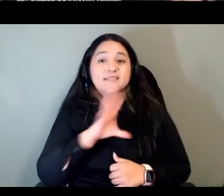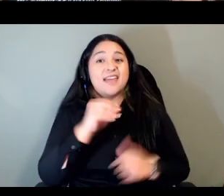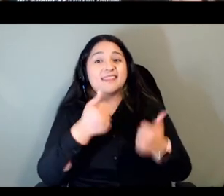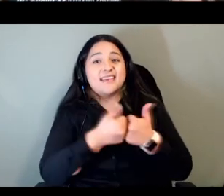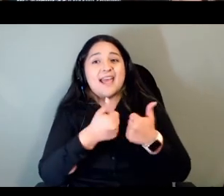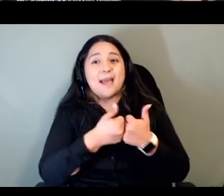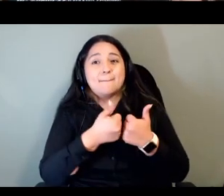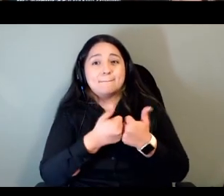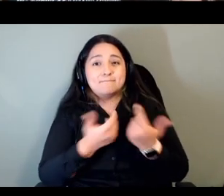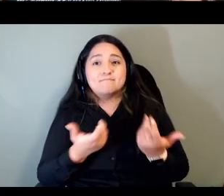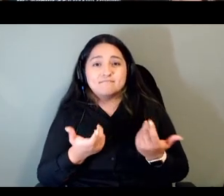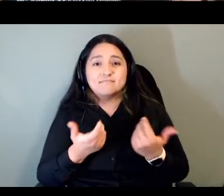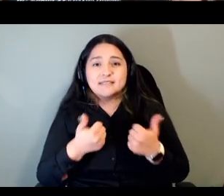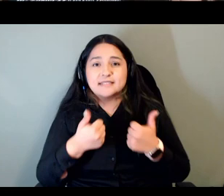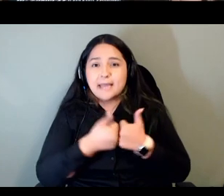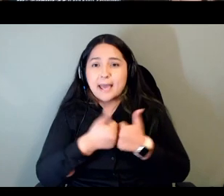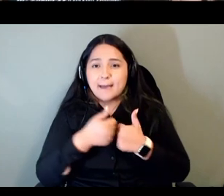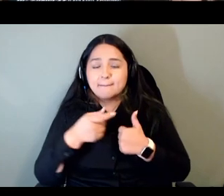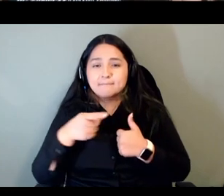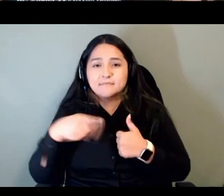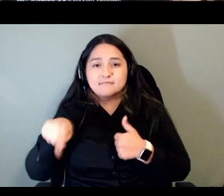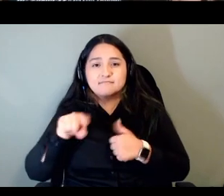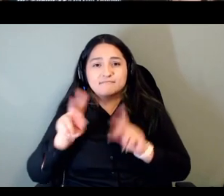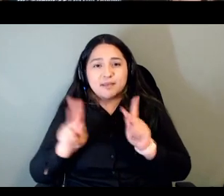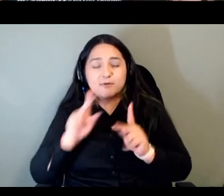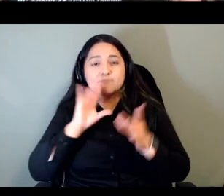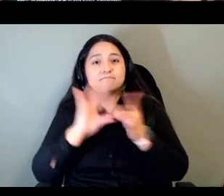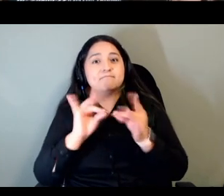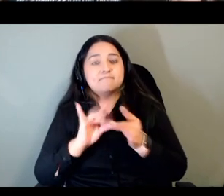quotes that we had from the users they were it was the games i think that really stuck